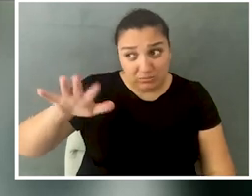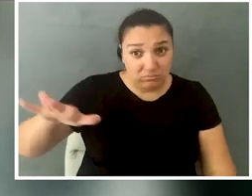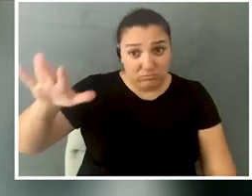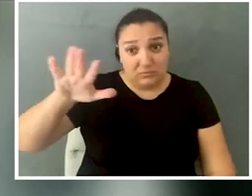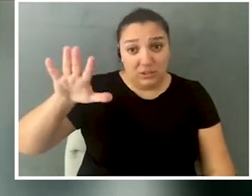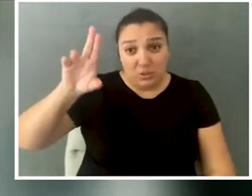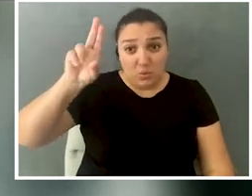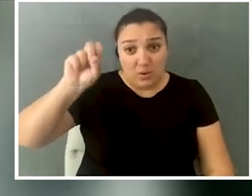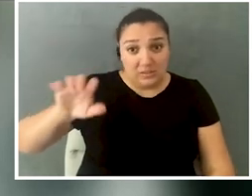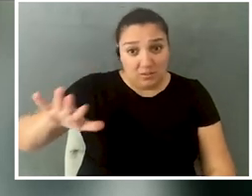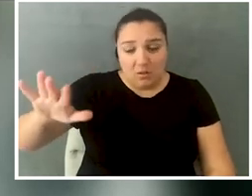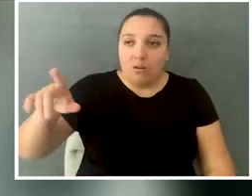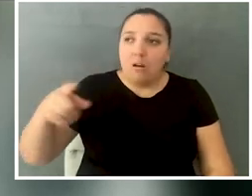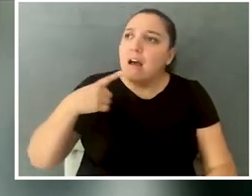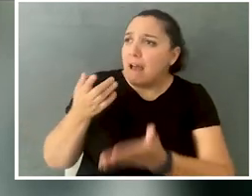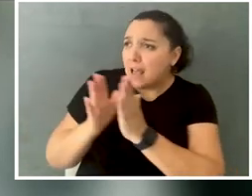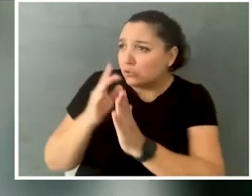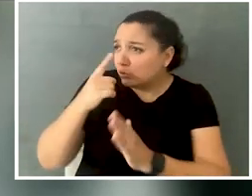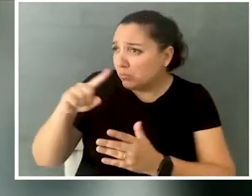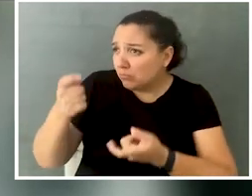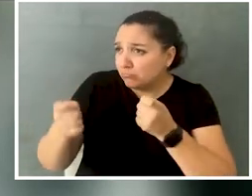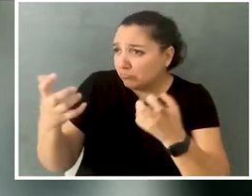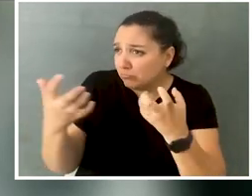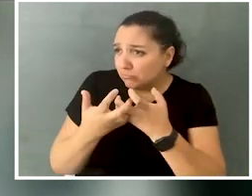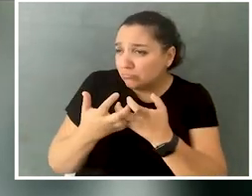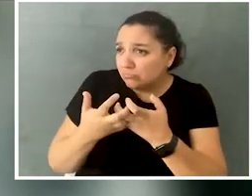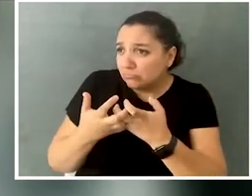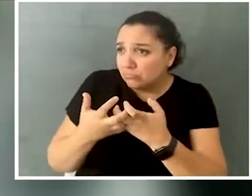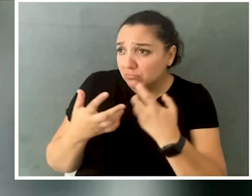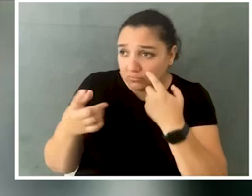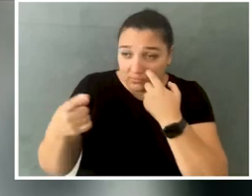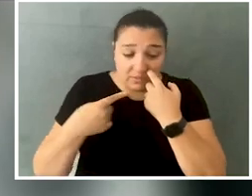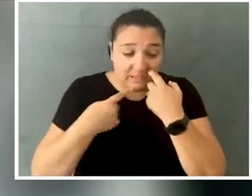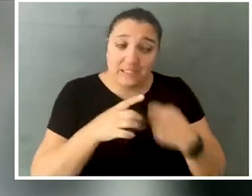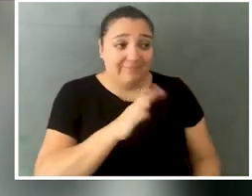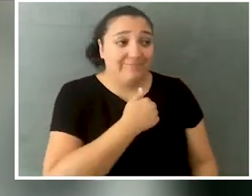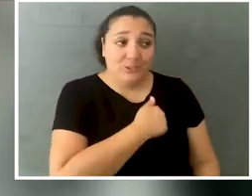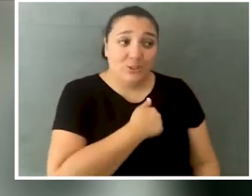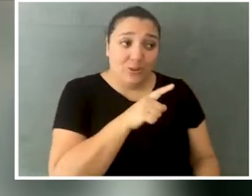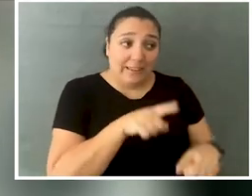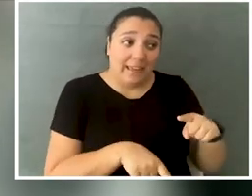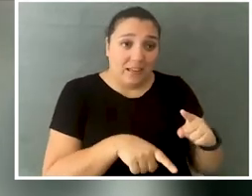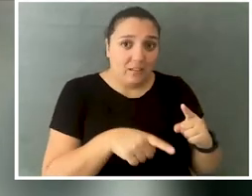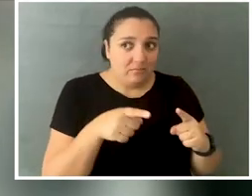and they said they didn't do accommodations and that I would need to leave the school for the integrity of the program. Like, they put that in writing.